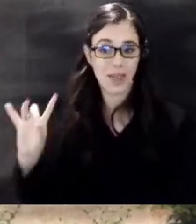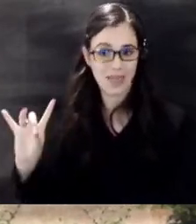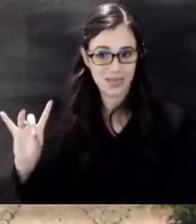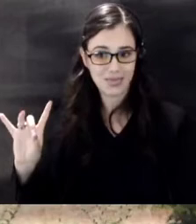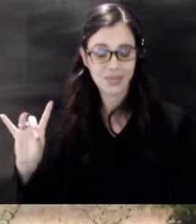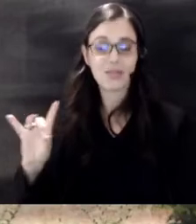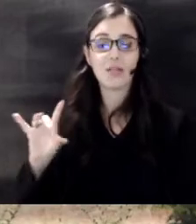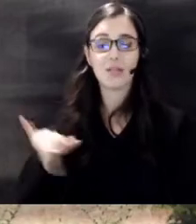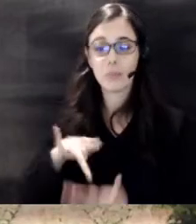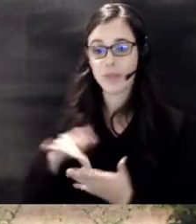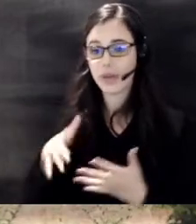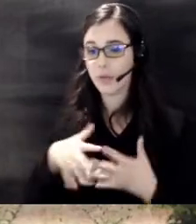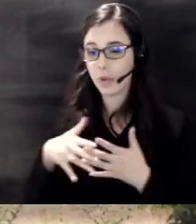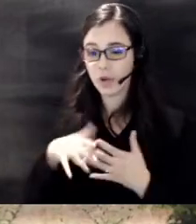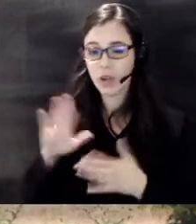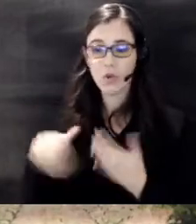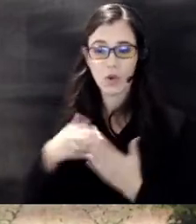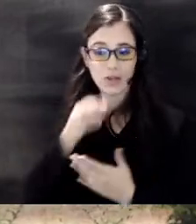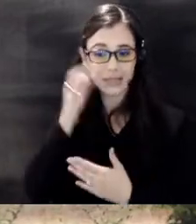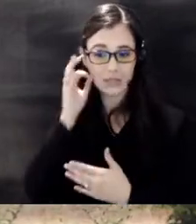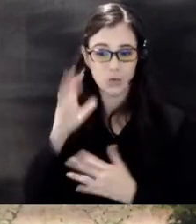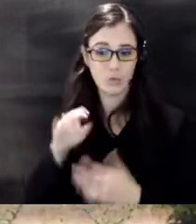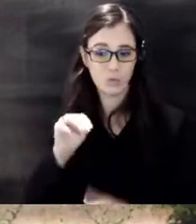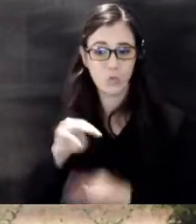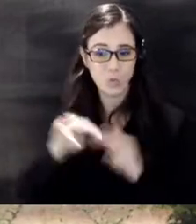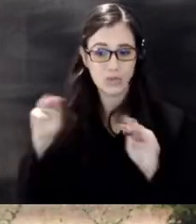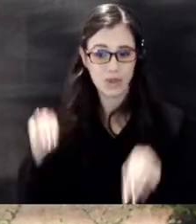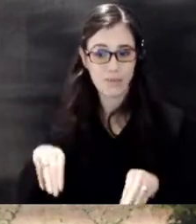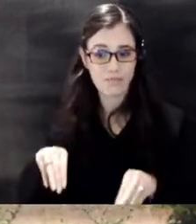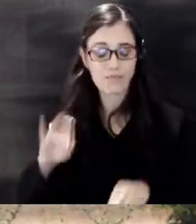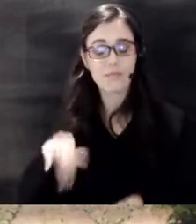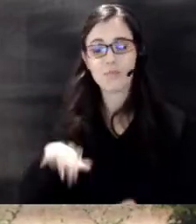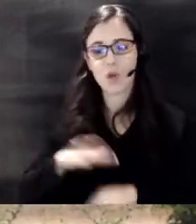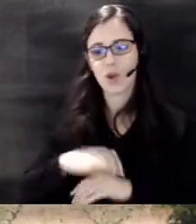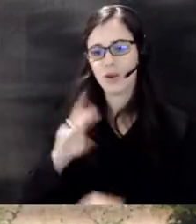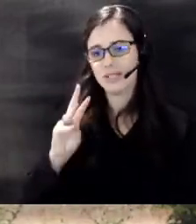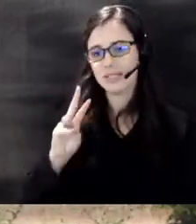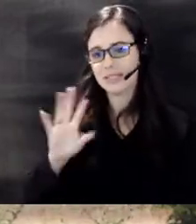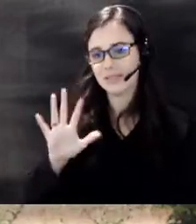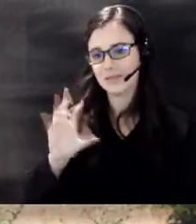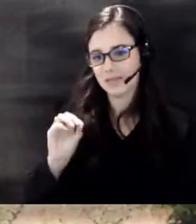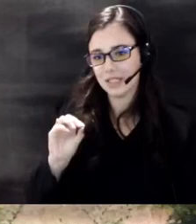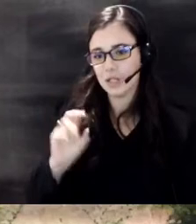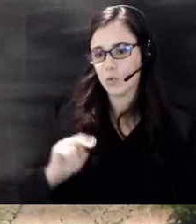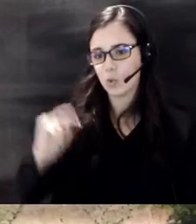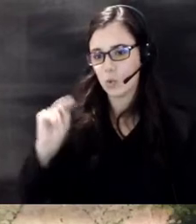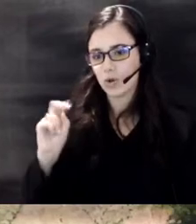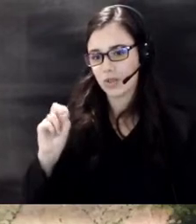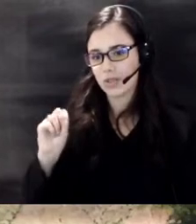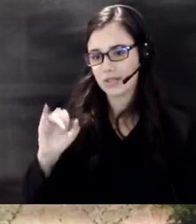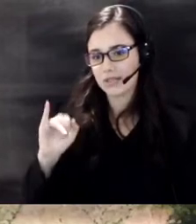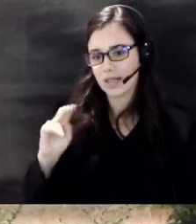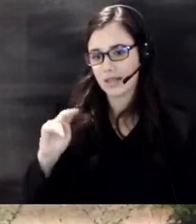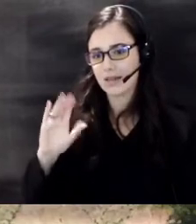all Indian Museum and of course that's located on 650 North Seneca Street so again that is October